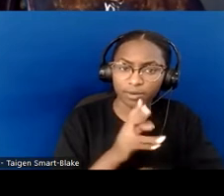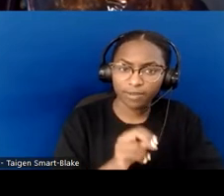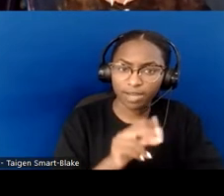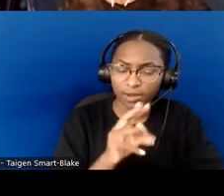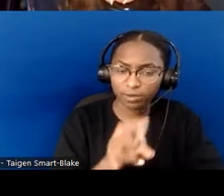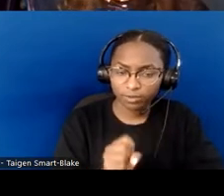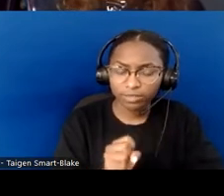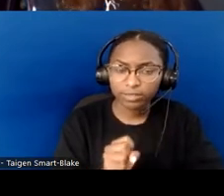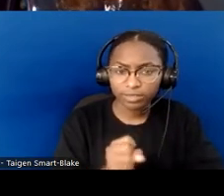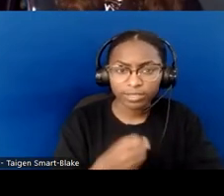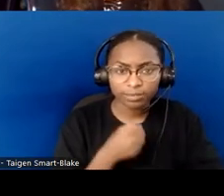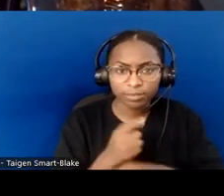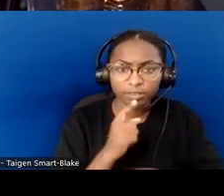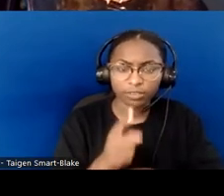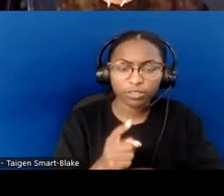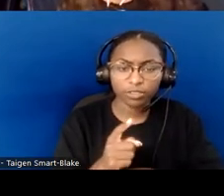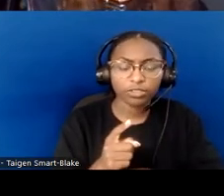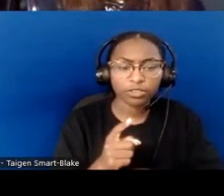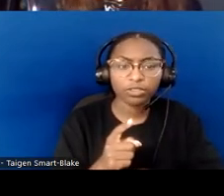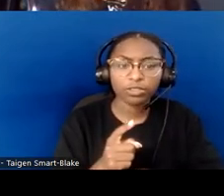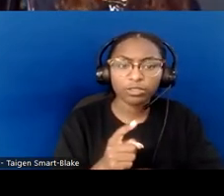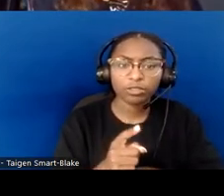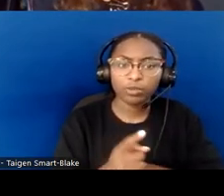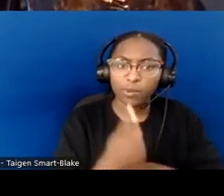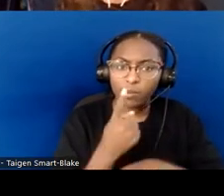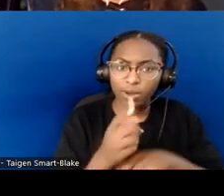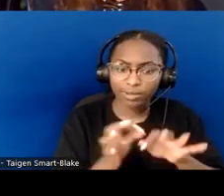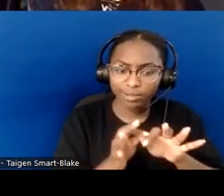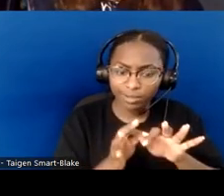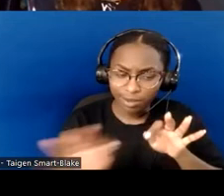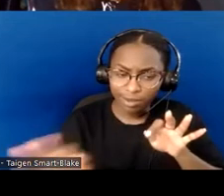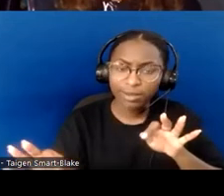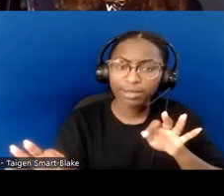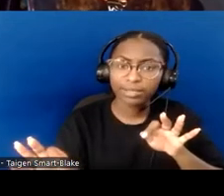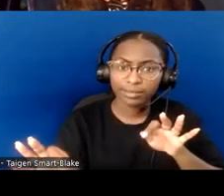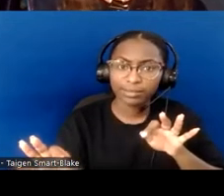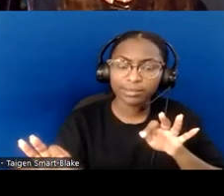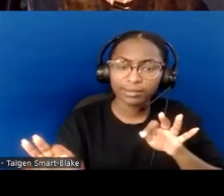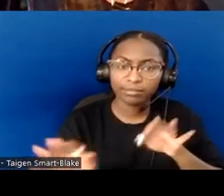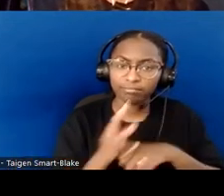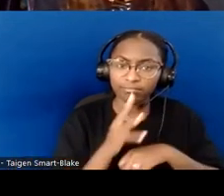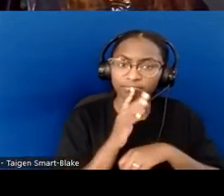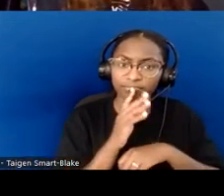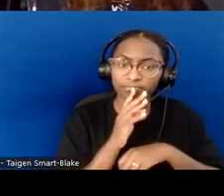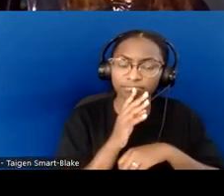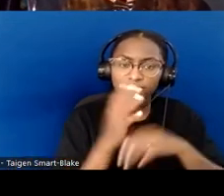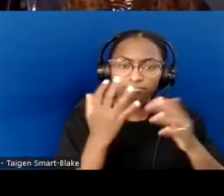and have everyone else repeat that phrase so that you're partnering and doing a call-and-response way